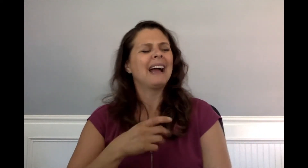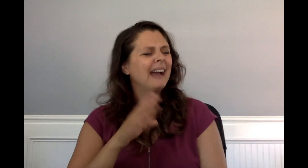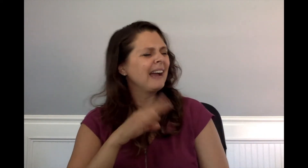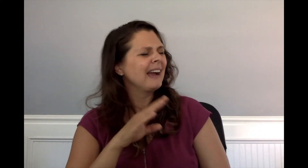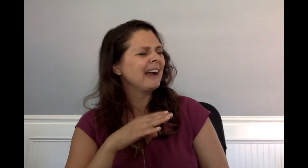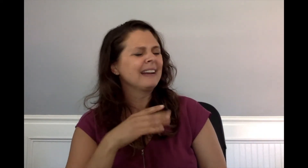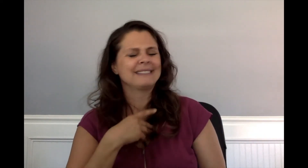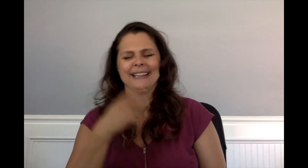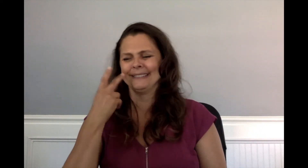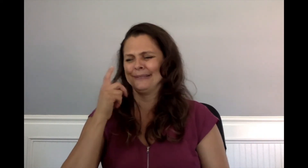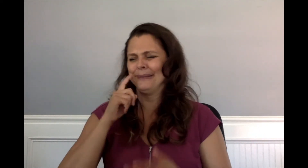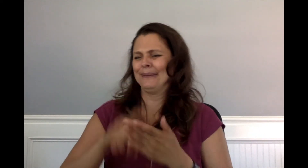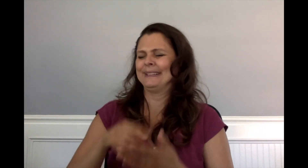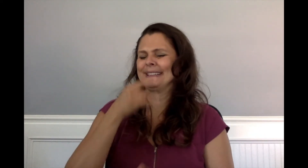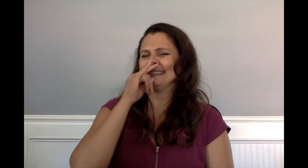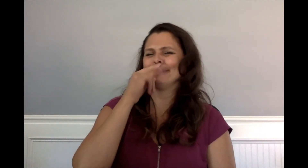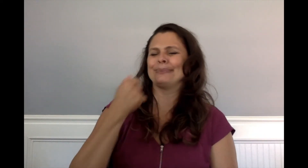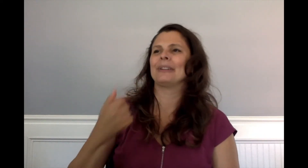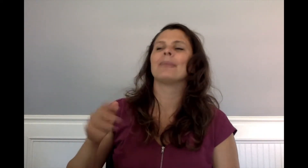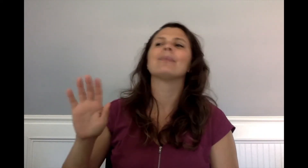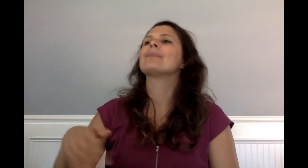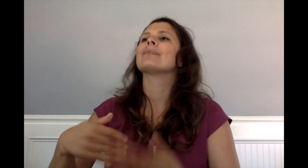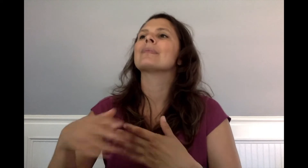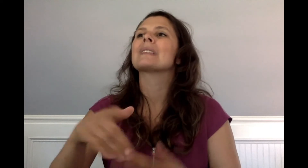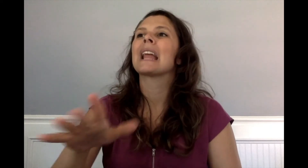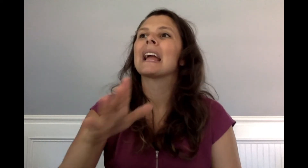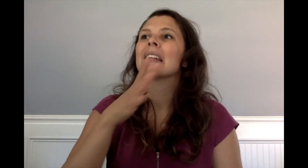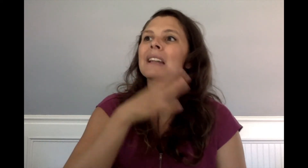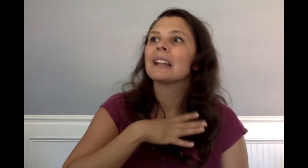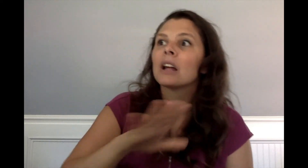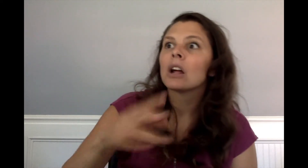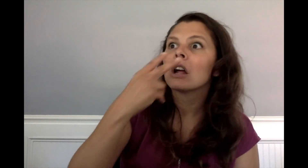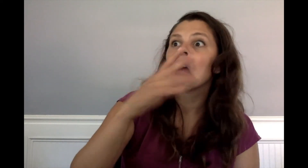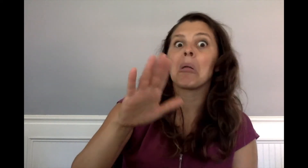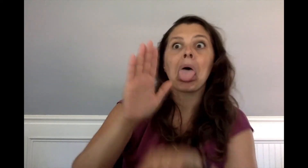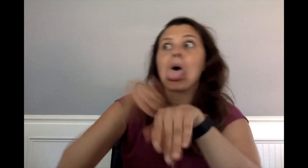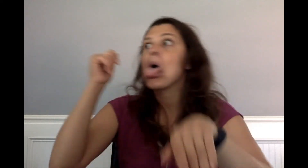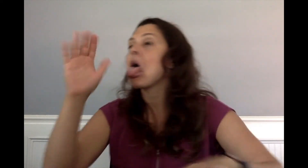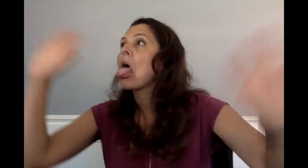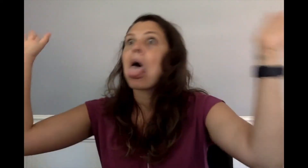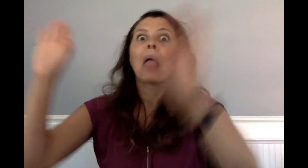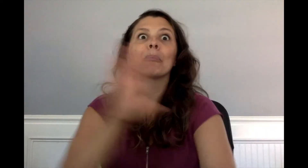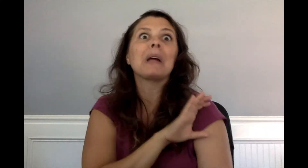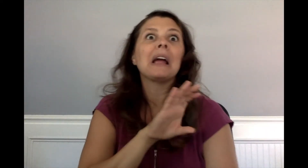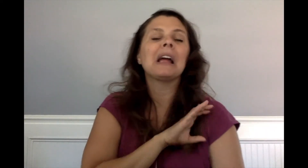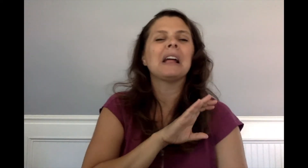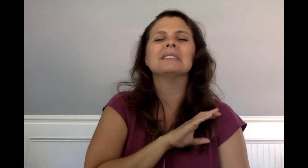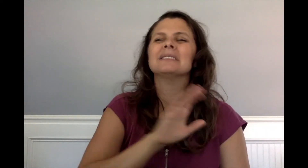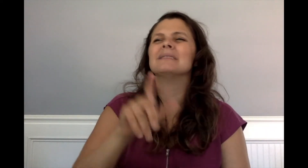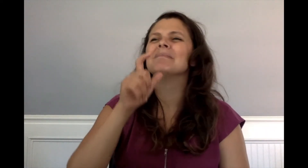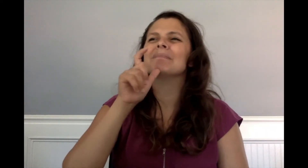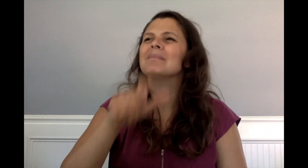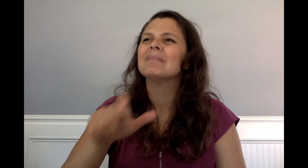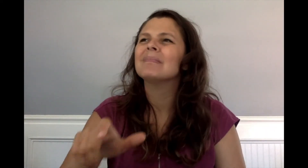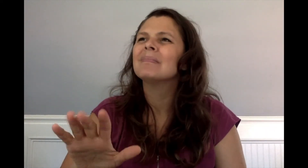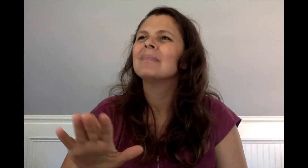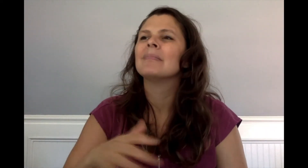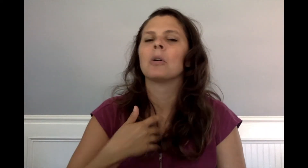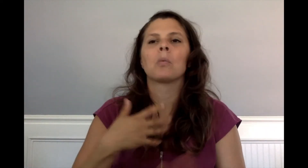"Yeah, I see that. Look, lady"- Dex turned to Enid- "there's no need for the police.